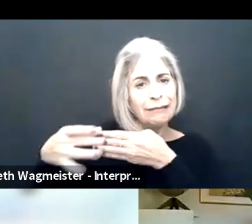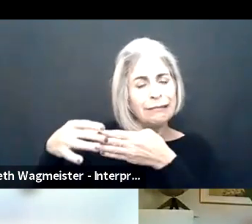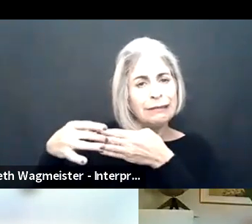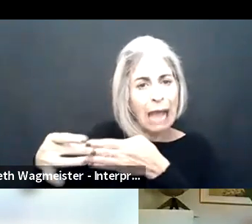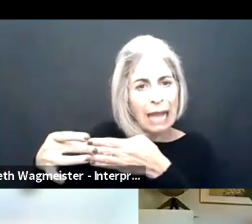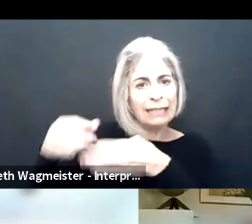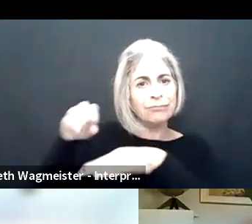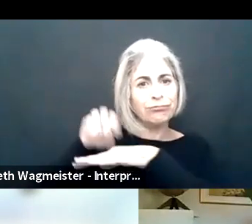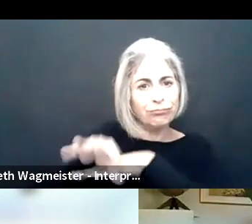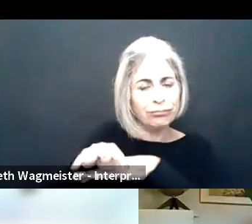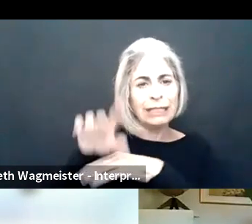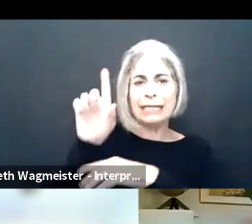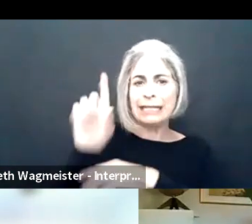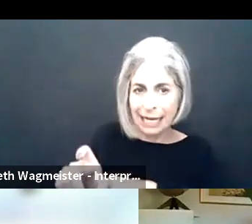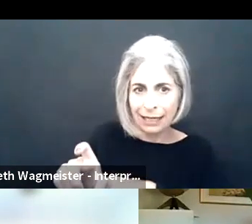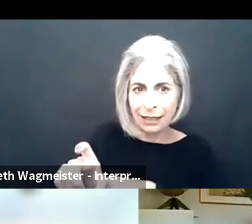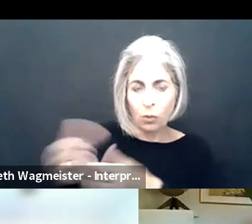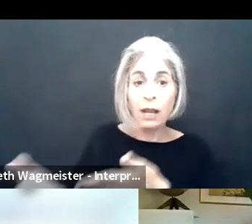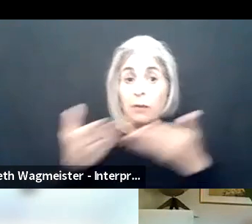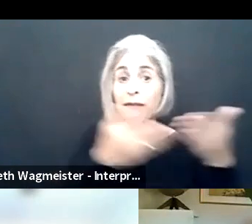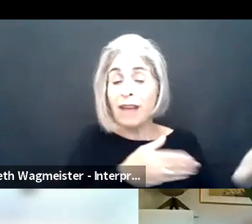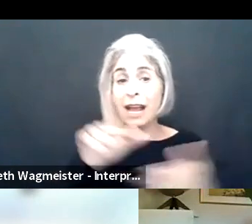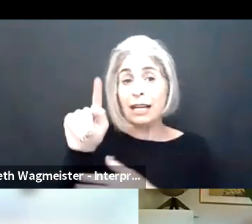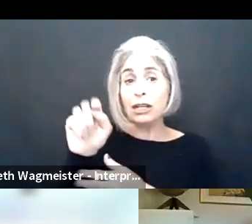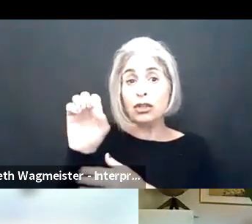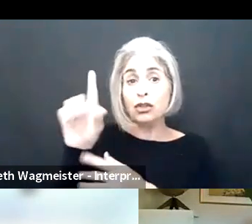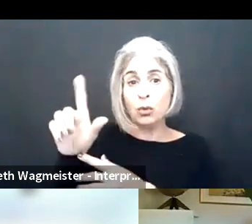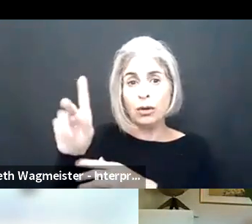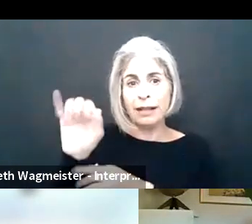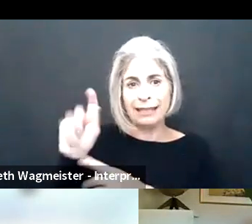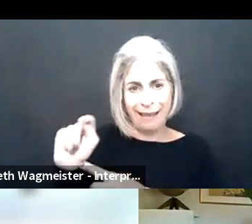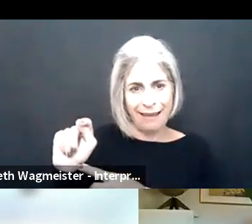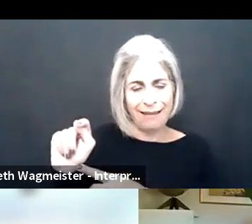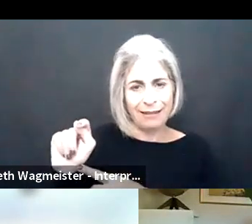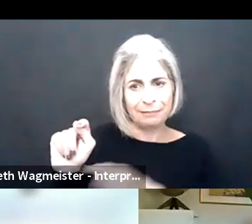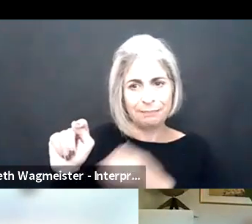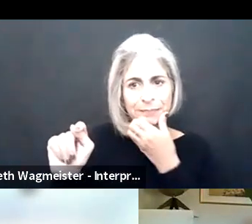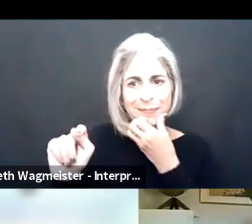Even for the tools that exist today, so often guidance is needed and that's why we've produced a telework and